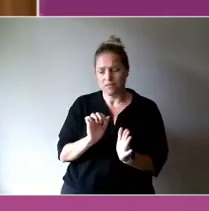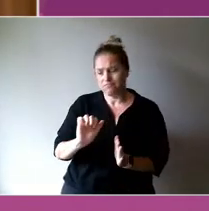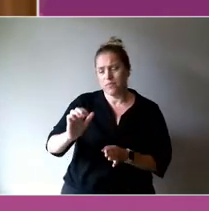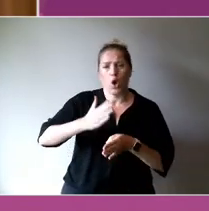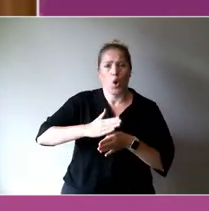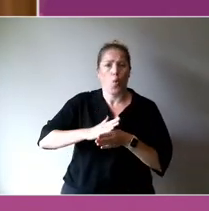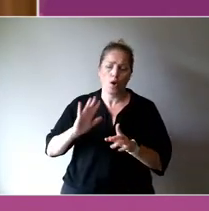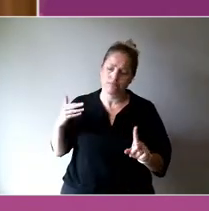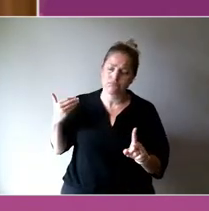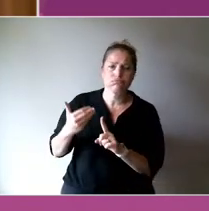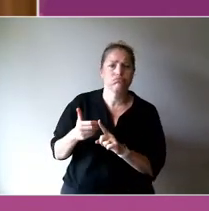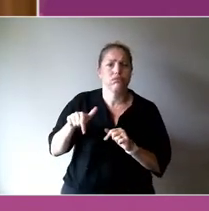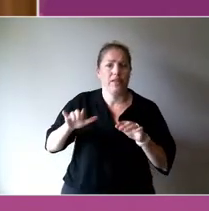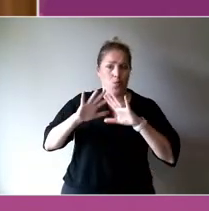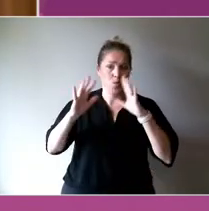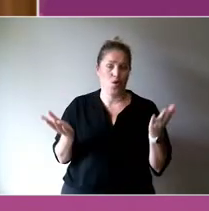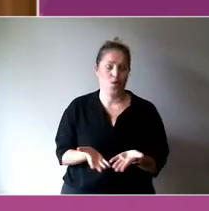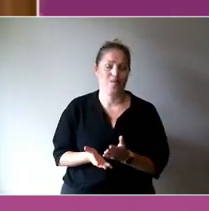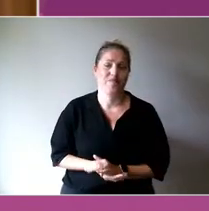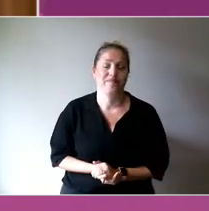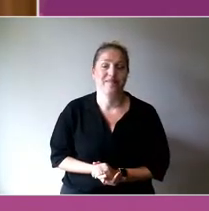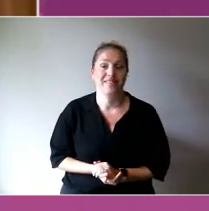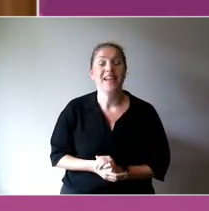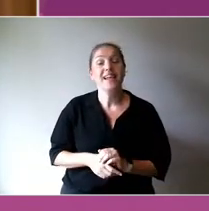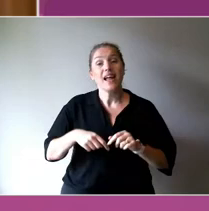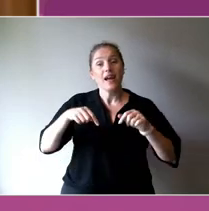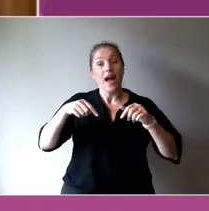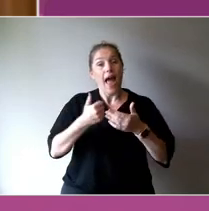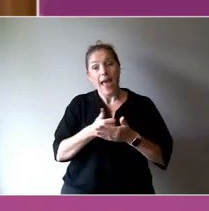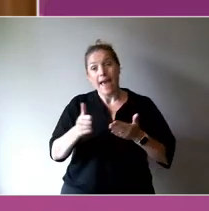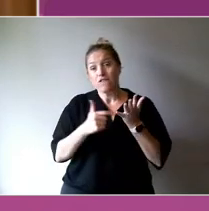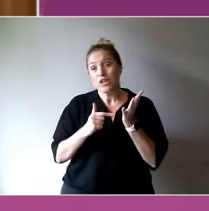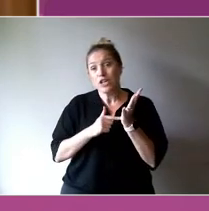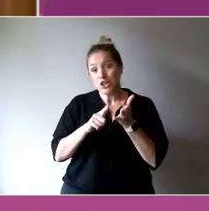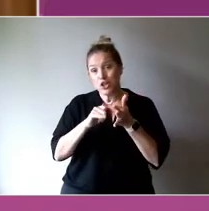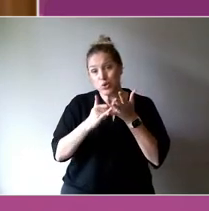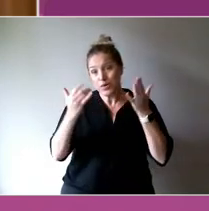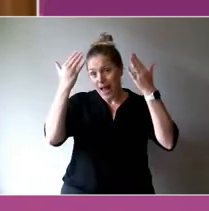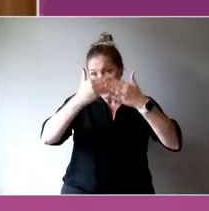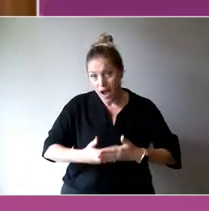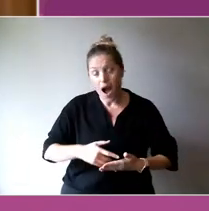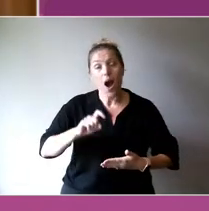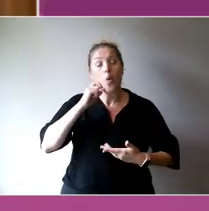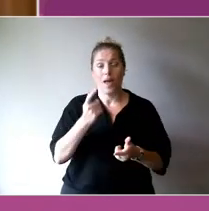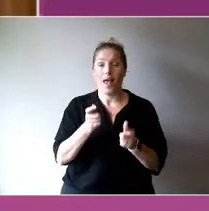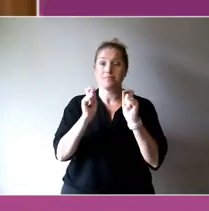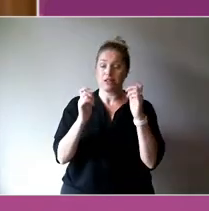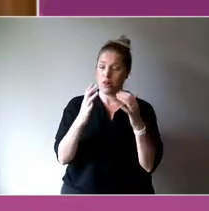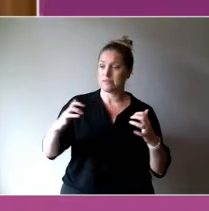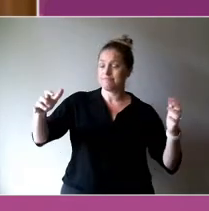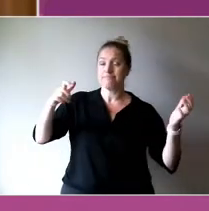We have a free concert every Tuesday night for those of you in town or live in Melbourne,